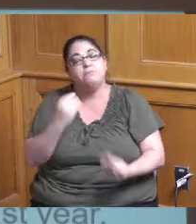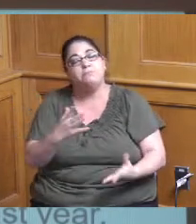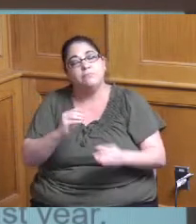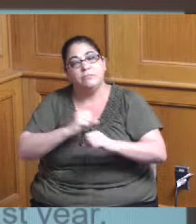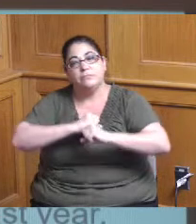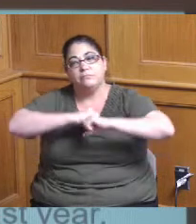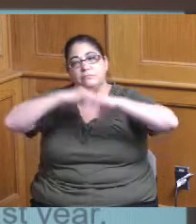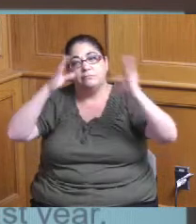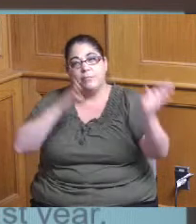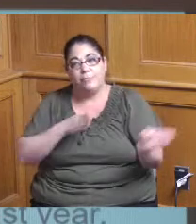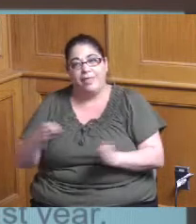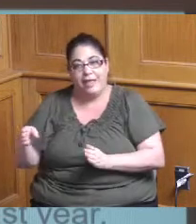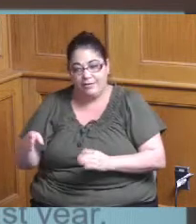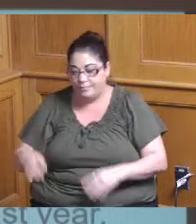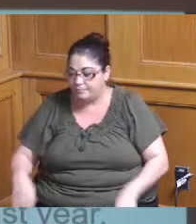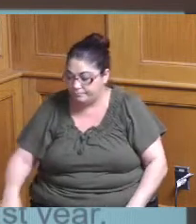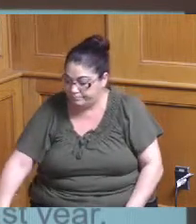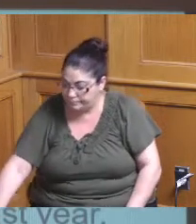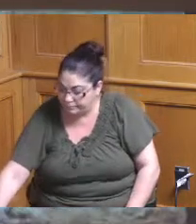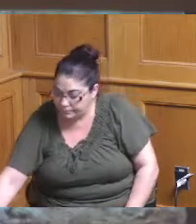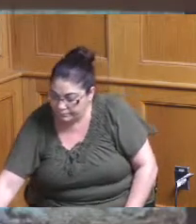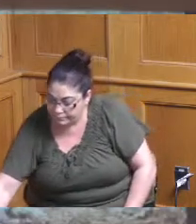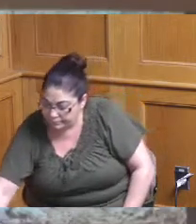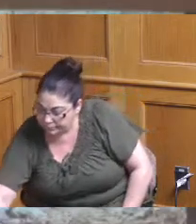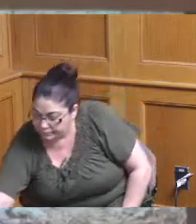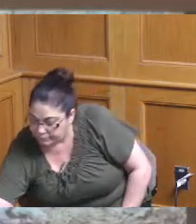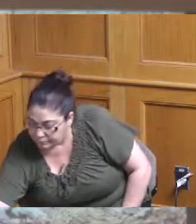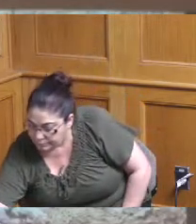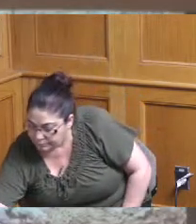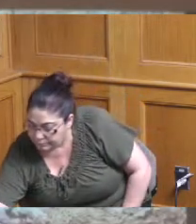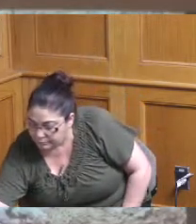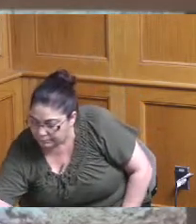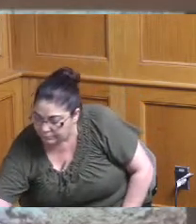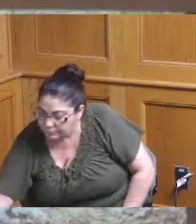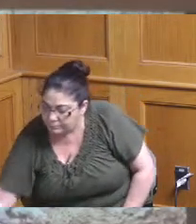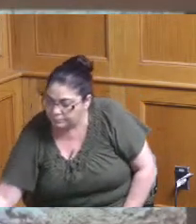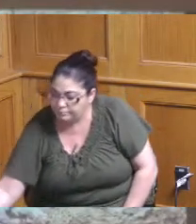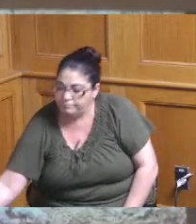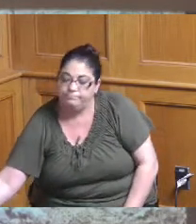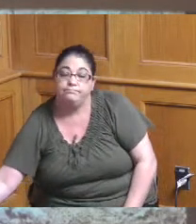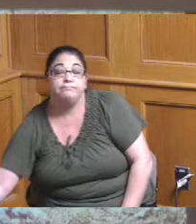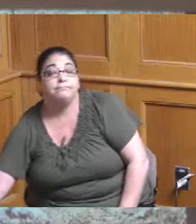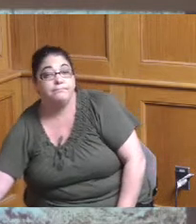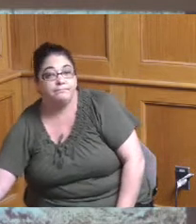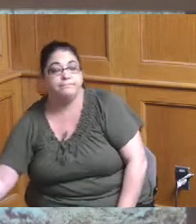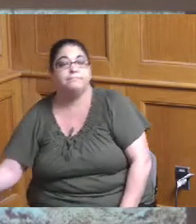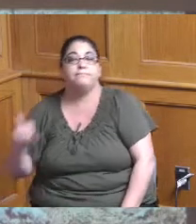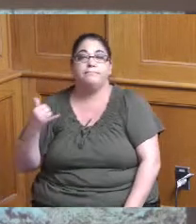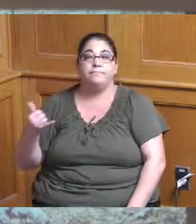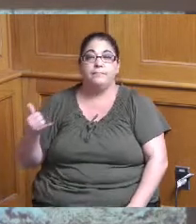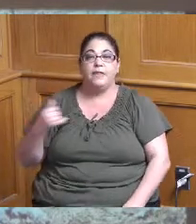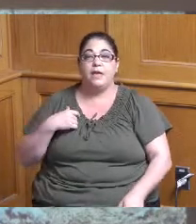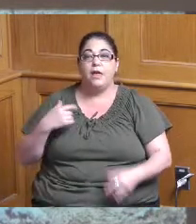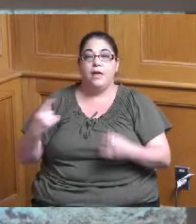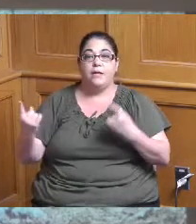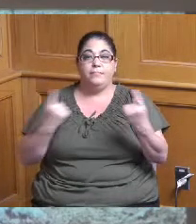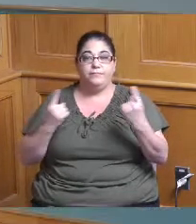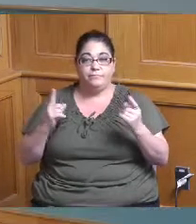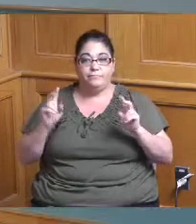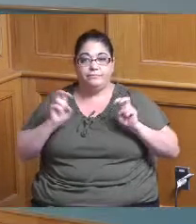with that like to turn to questions again we'd be I have folks here with me many familiar faces